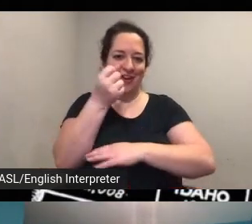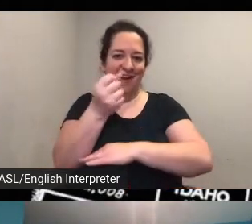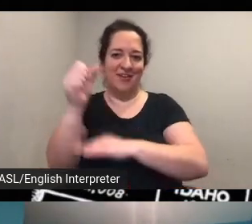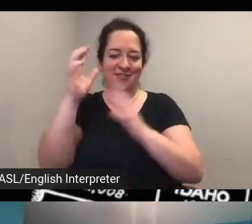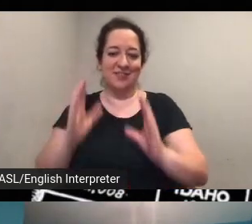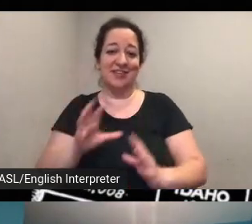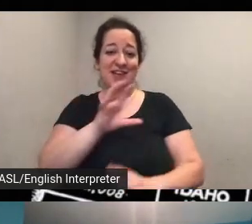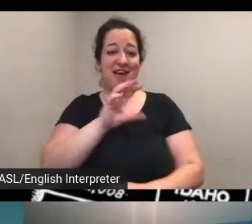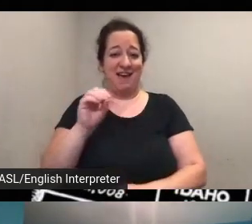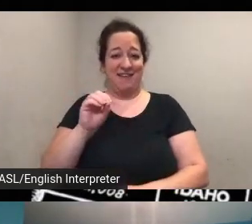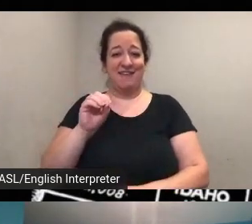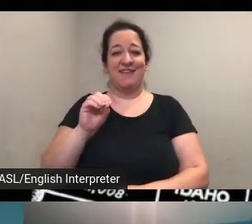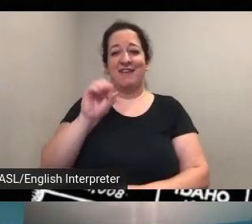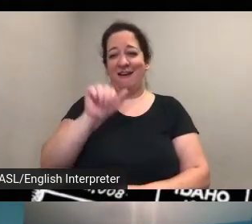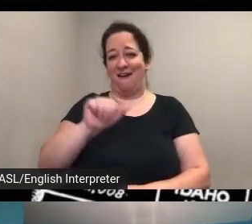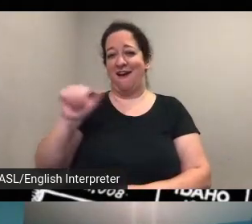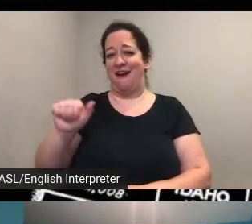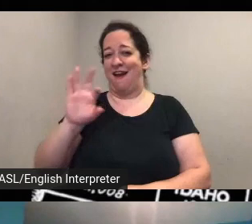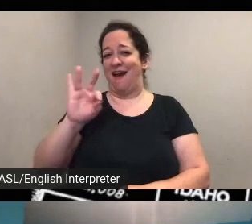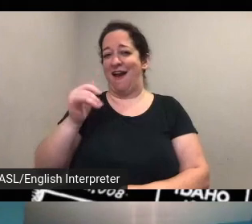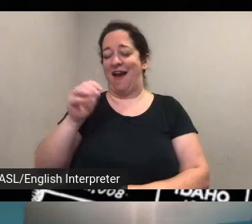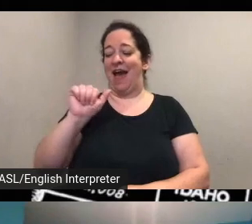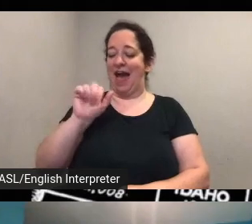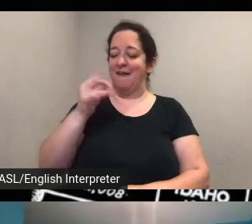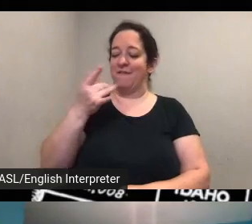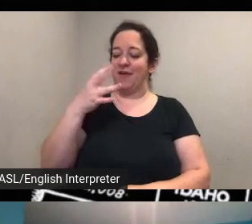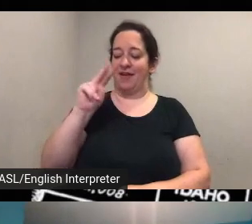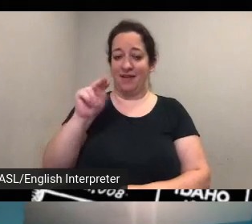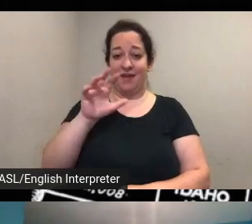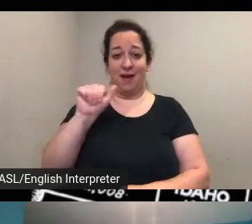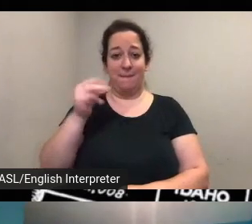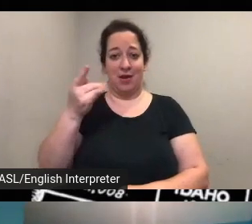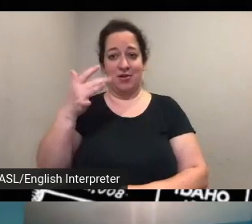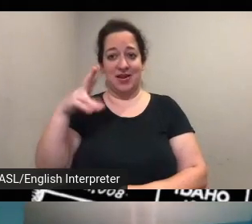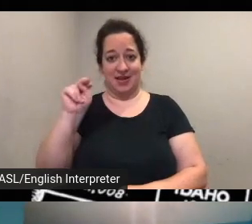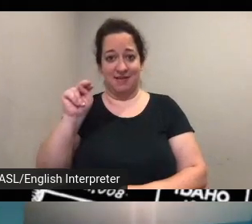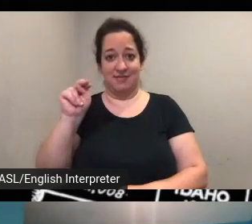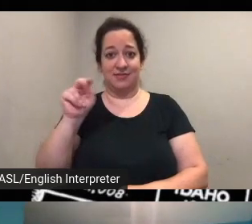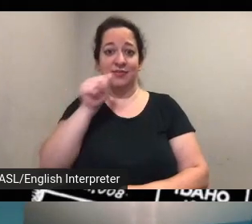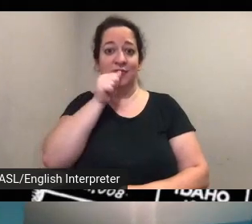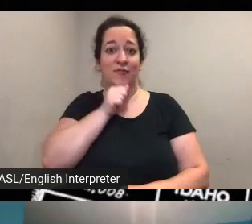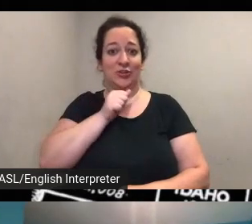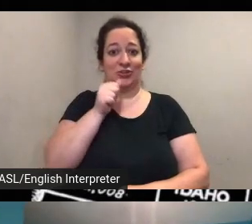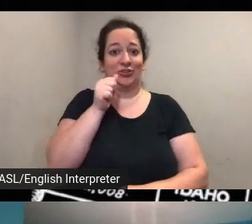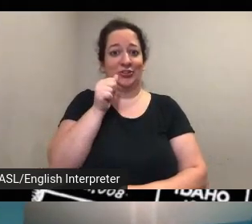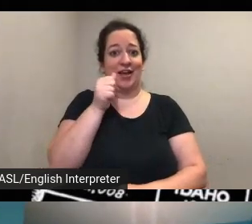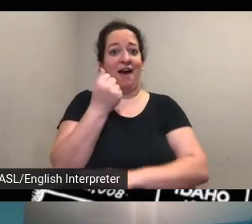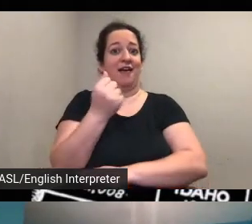suffrage activists that's available through a public portal